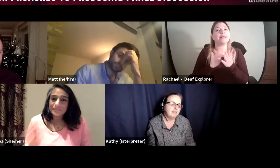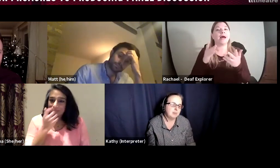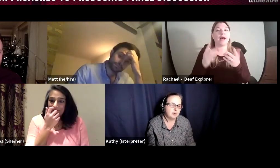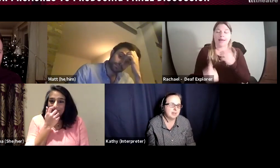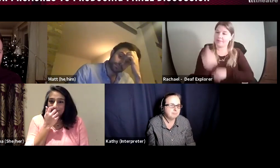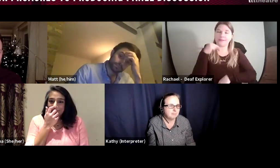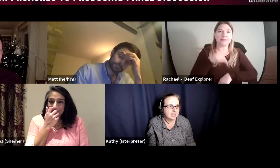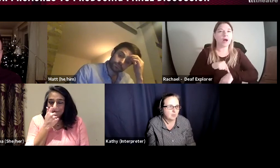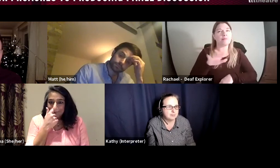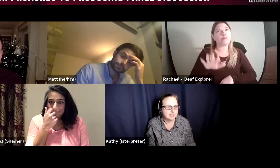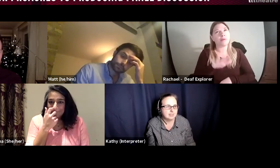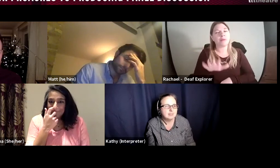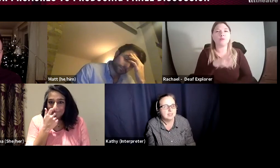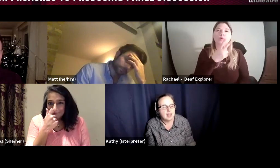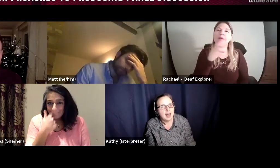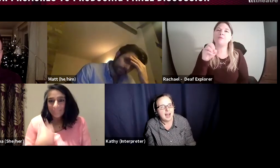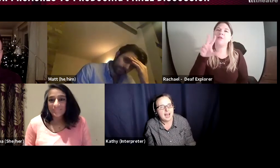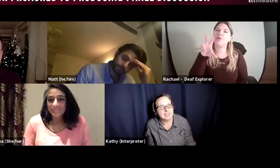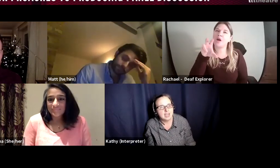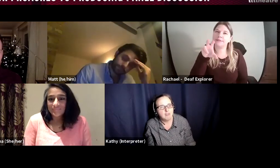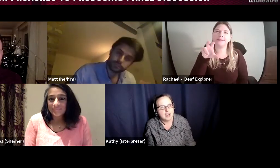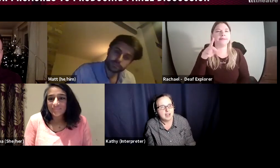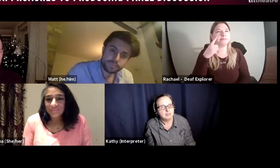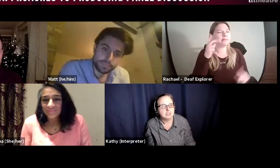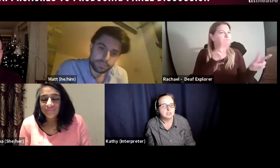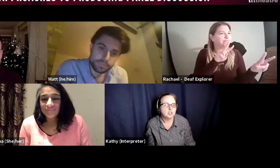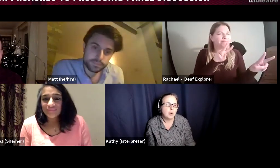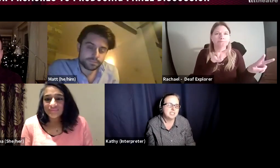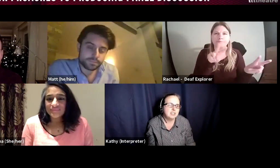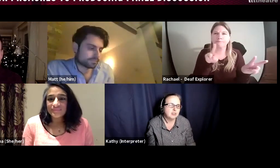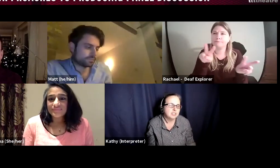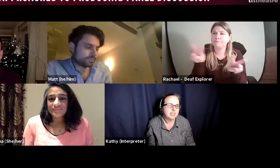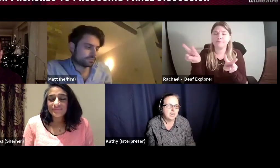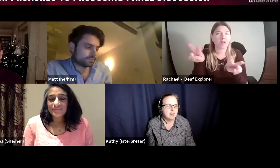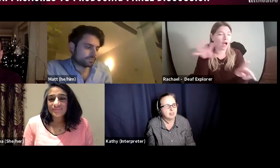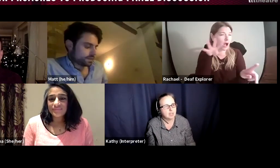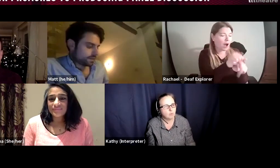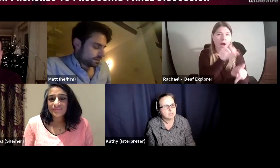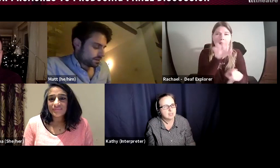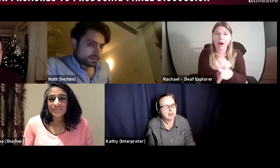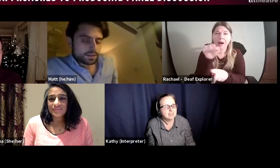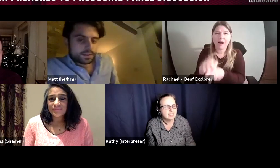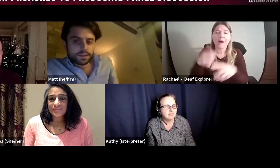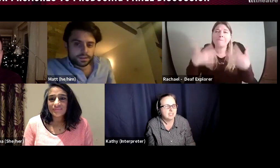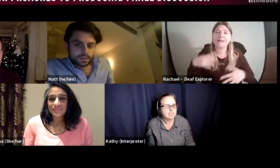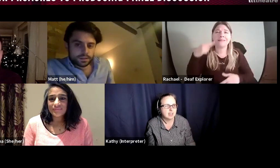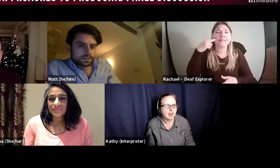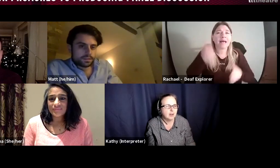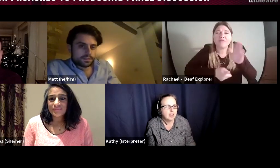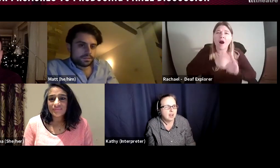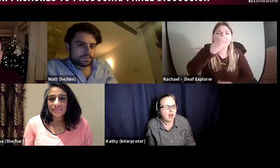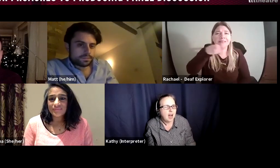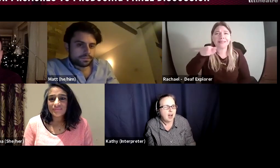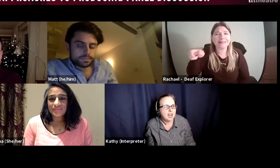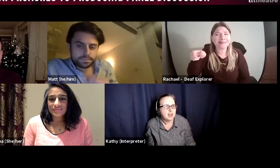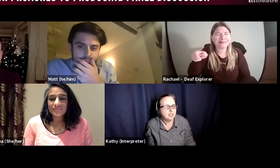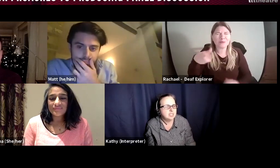Birmingham in the west Midlands, and around 2013 I think it was, about 7 years ago, I noticed that